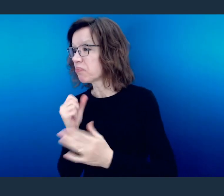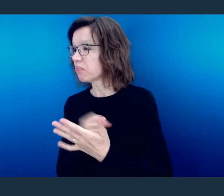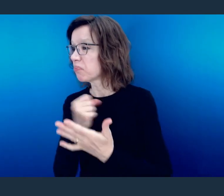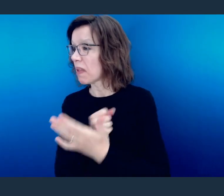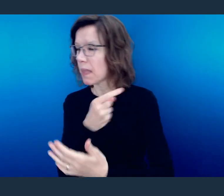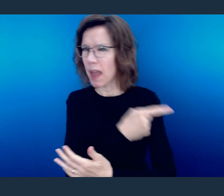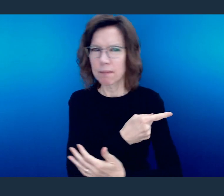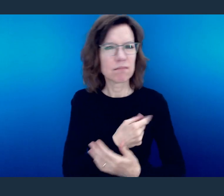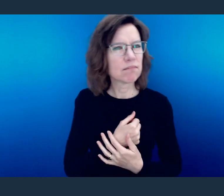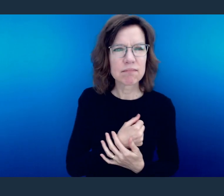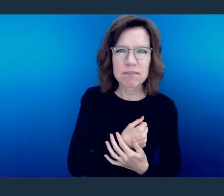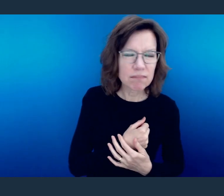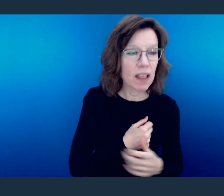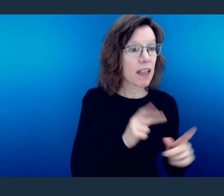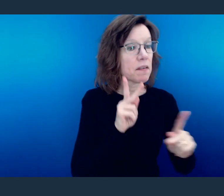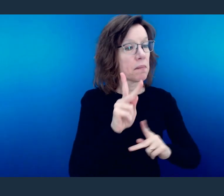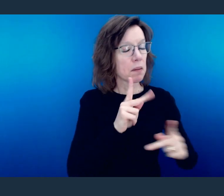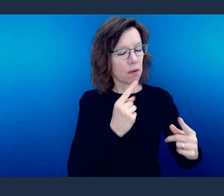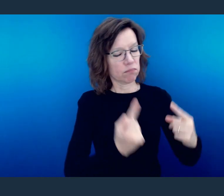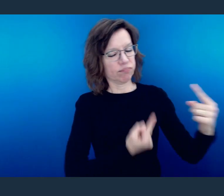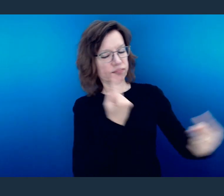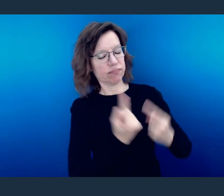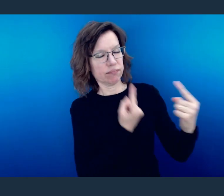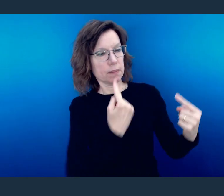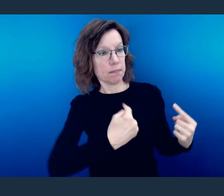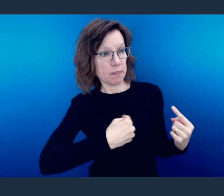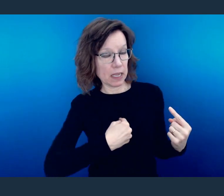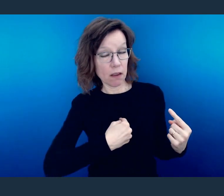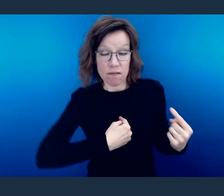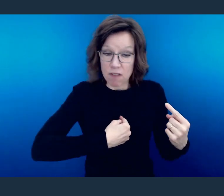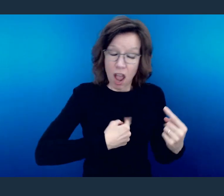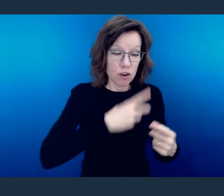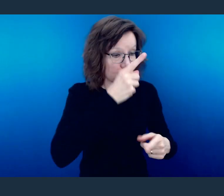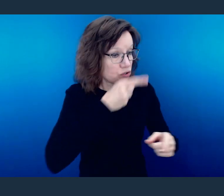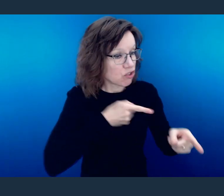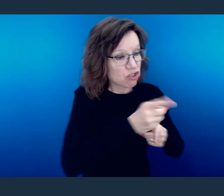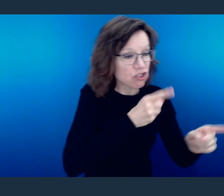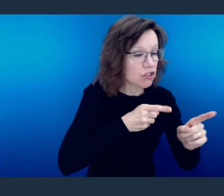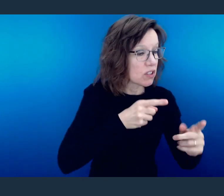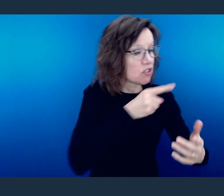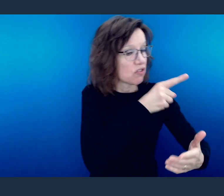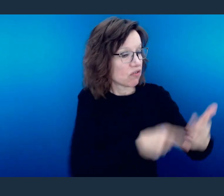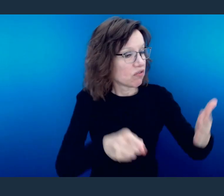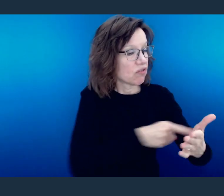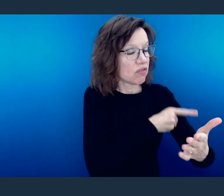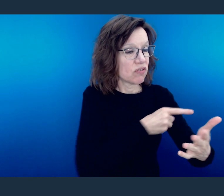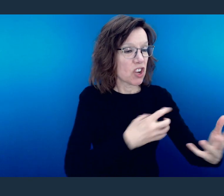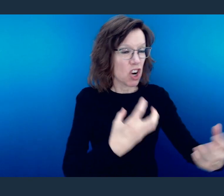And here when people persecute you, not only do you not persecute them or not curse them,